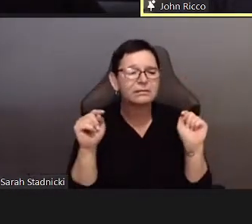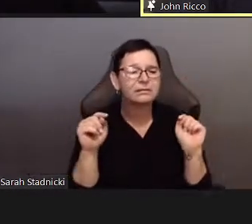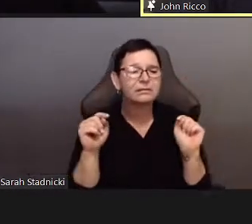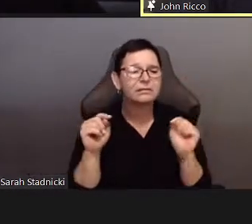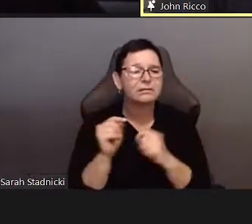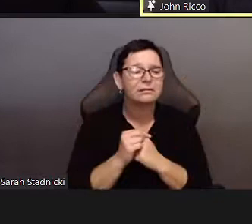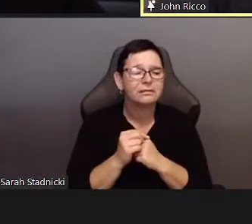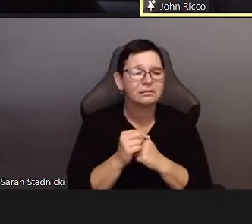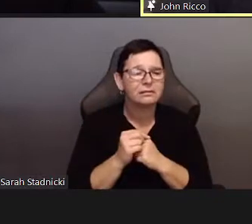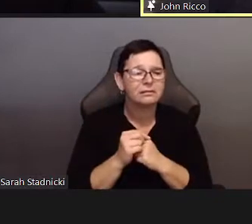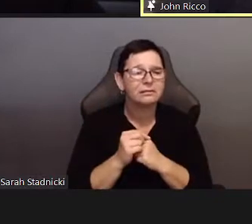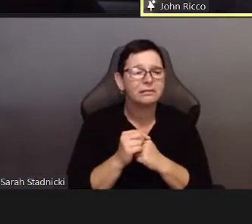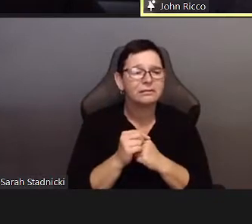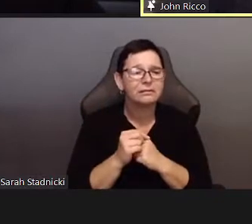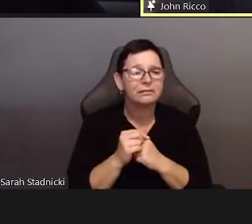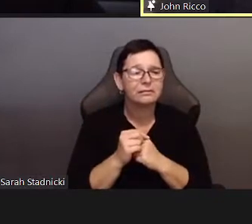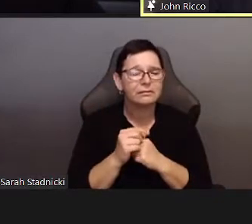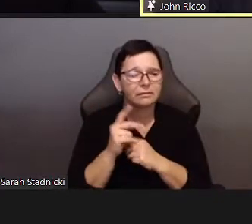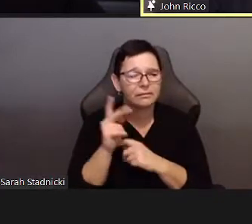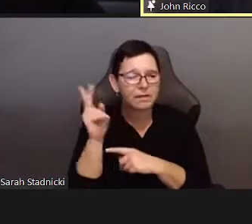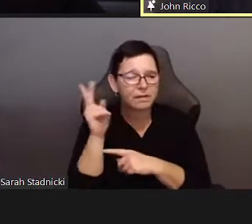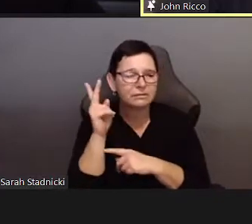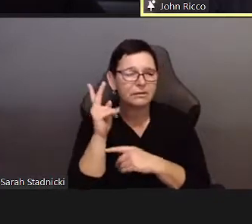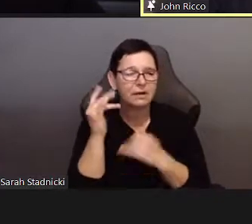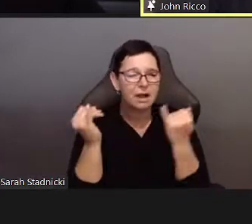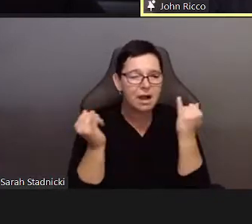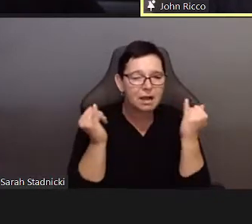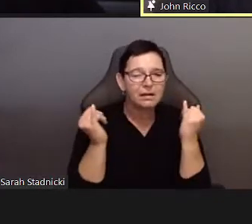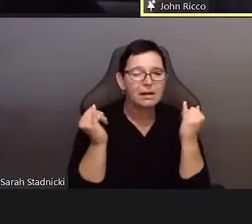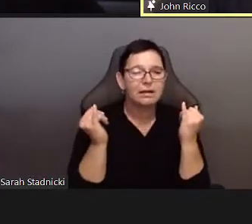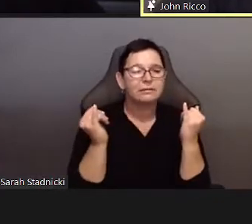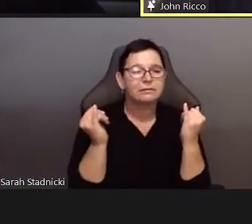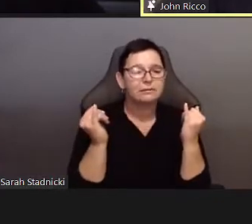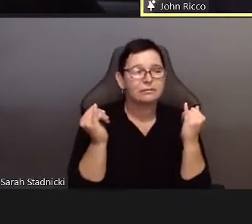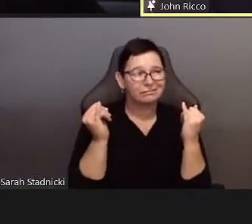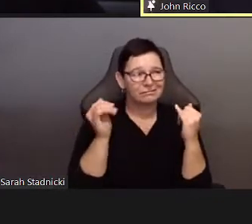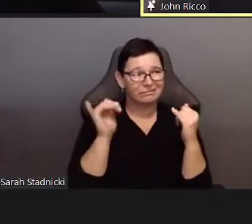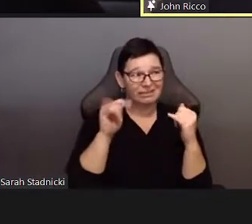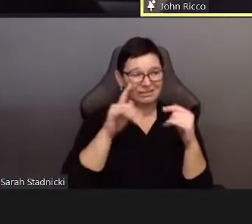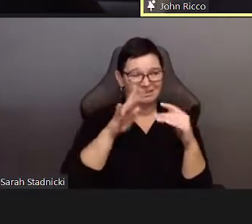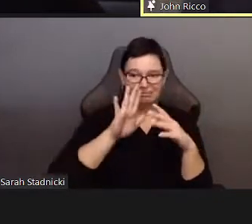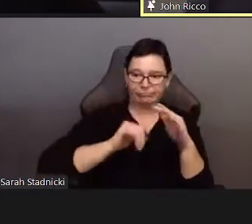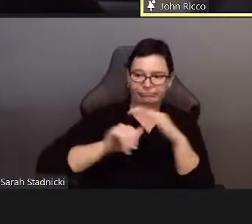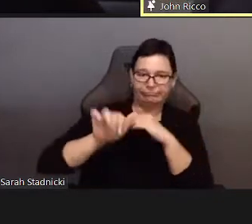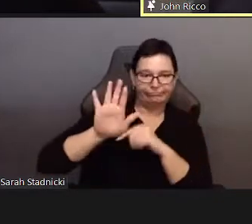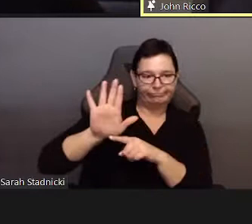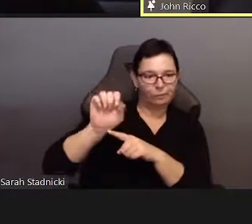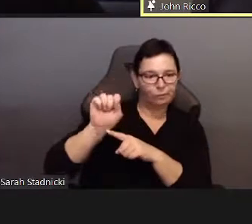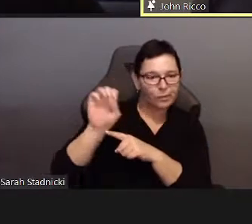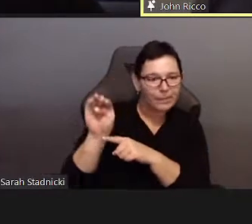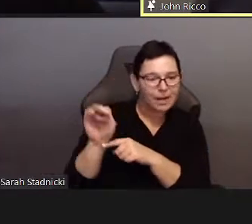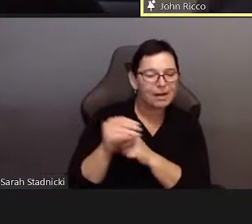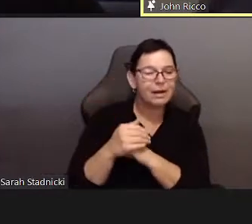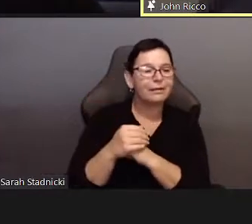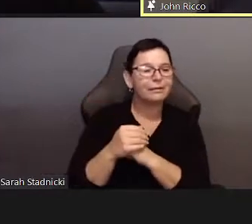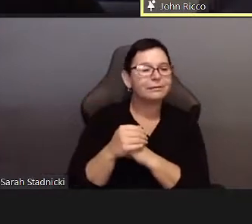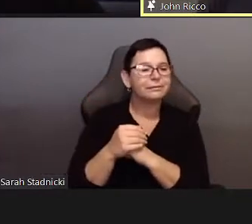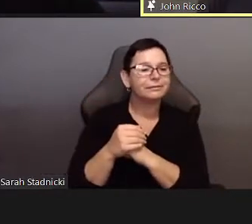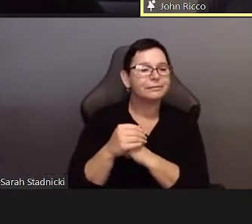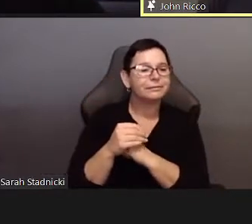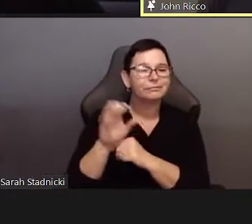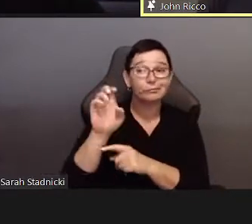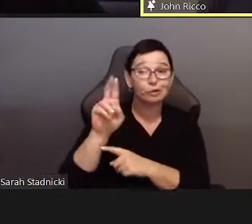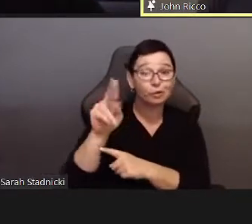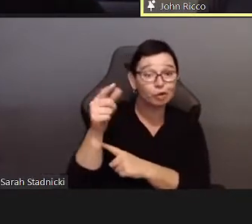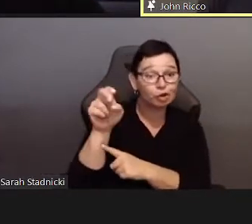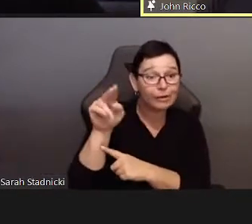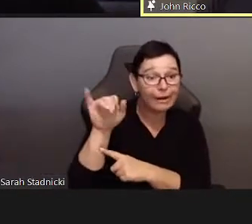Not as this thing we should aspire to, this ideal.